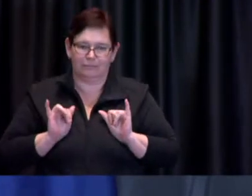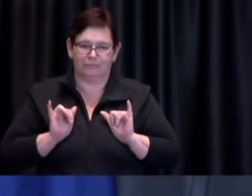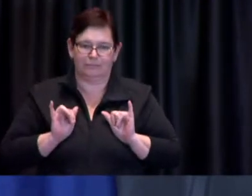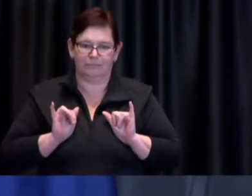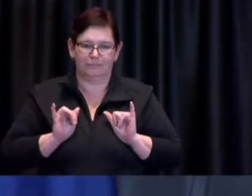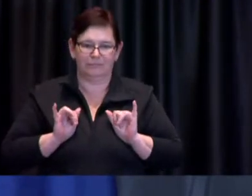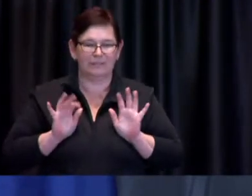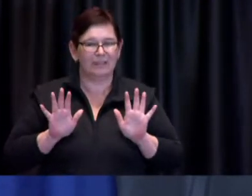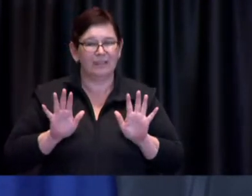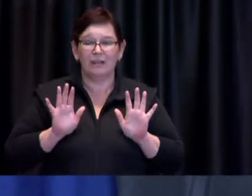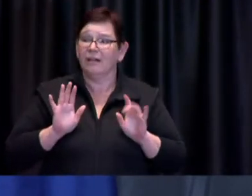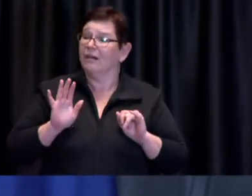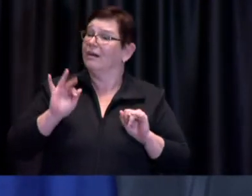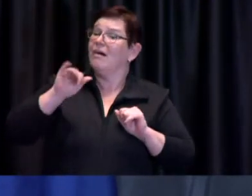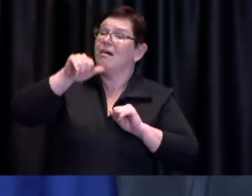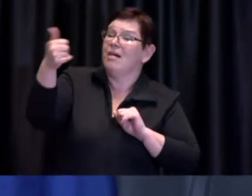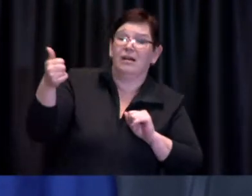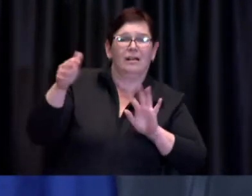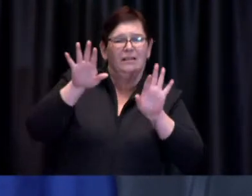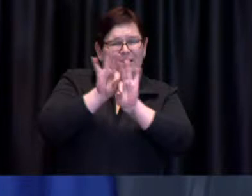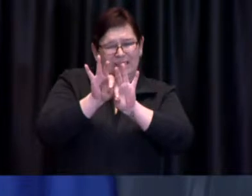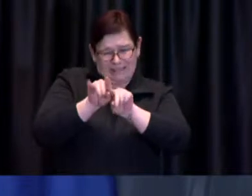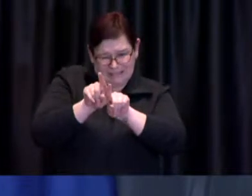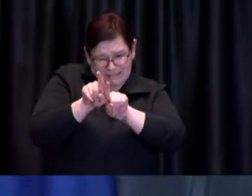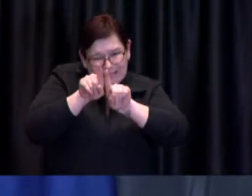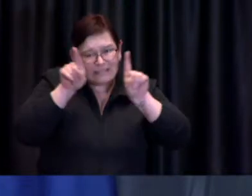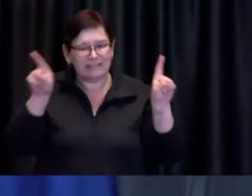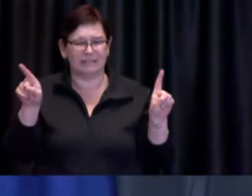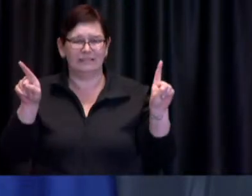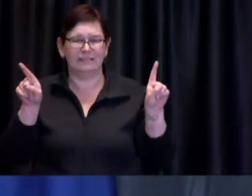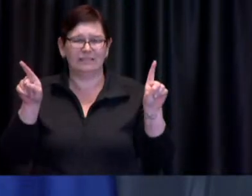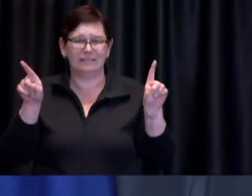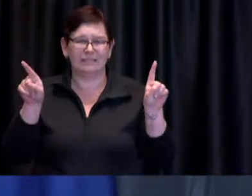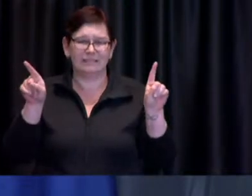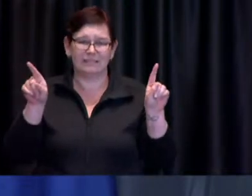public health the guidance that Dr. de Villa and others all of us have been referring to today.